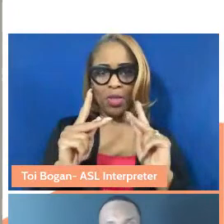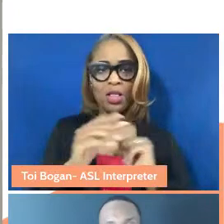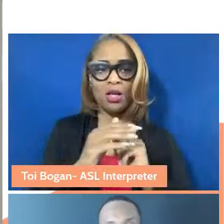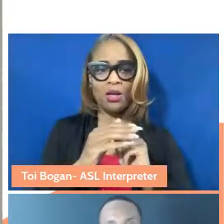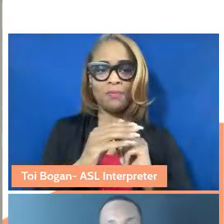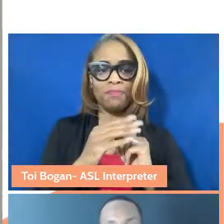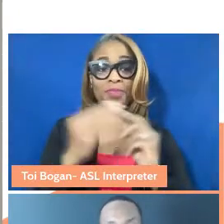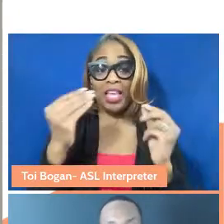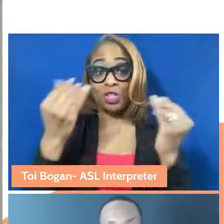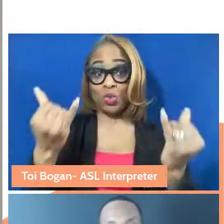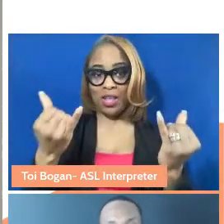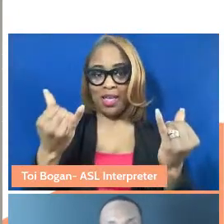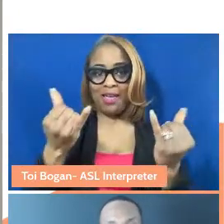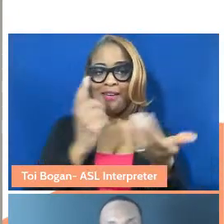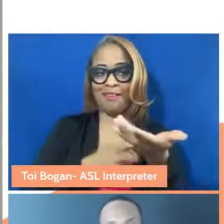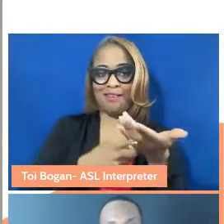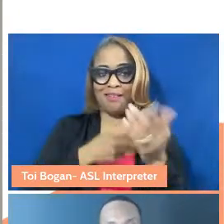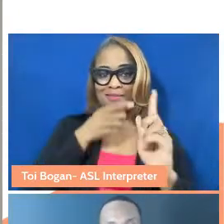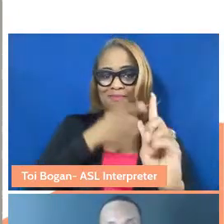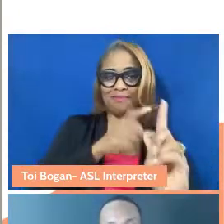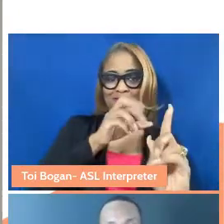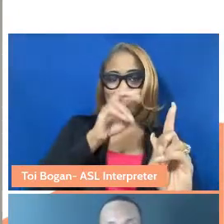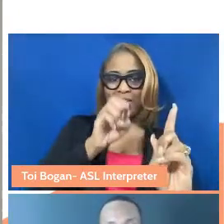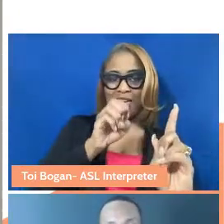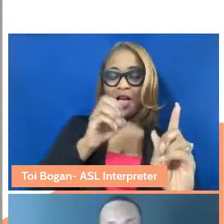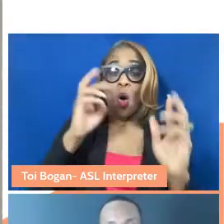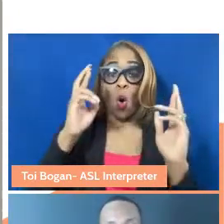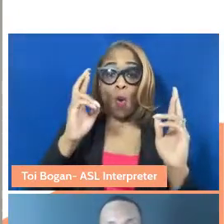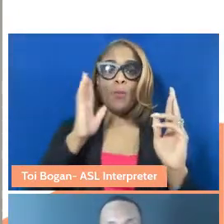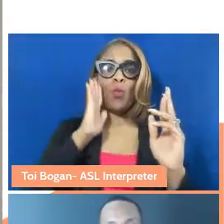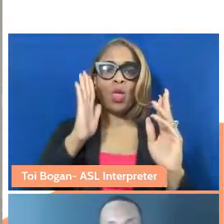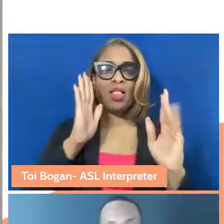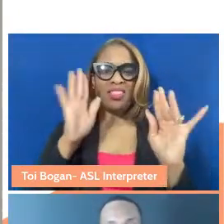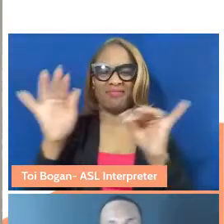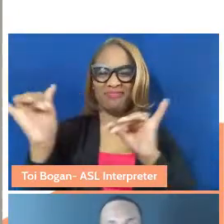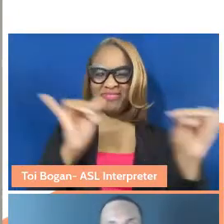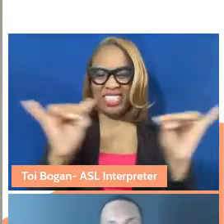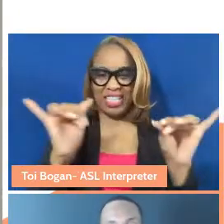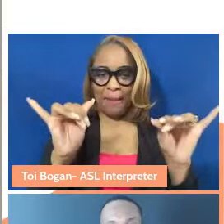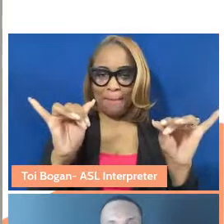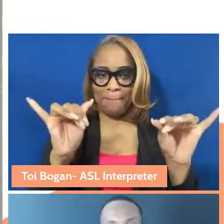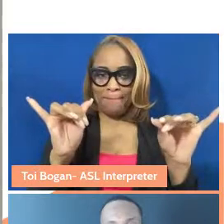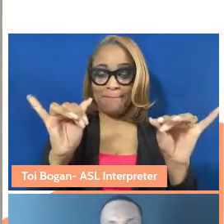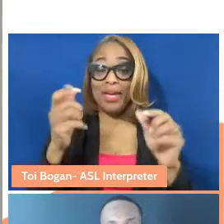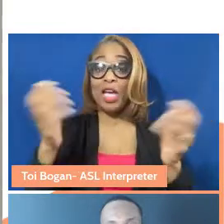we have a conversation on care that we hope will operate similarly. We encourage you to reflect,